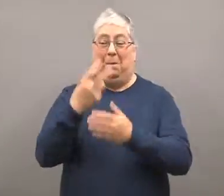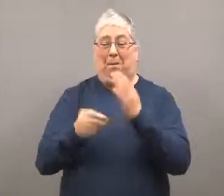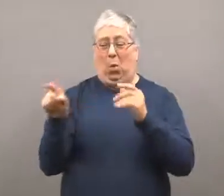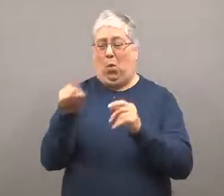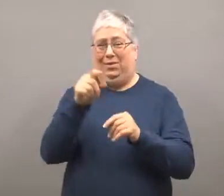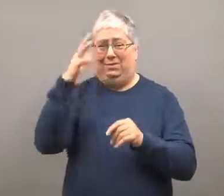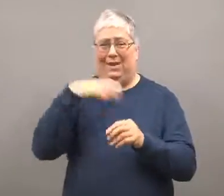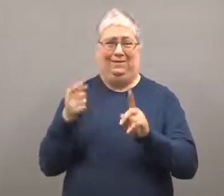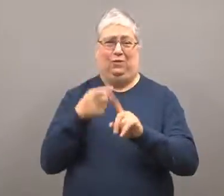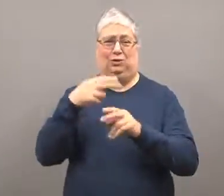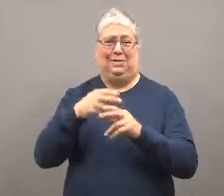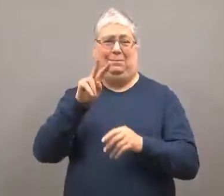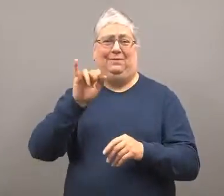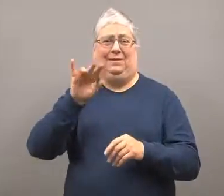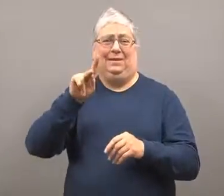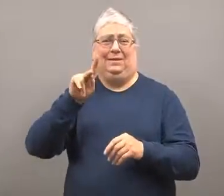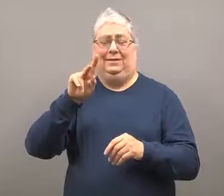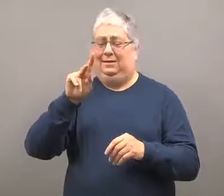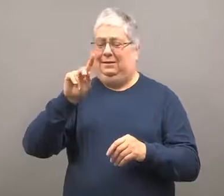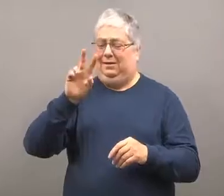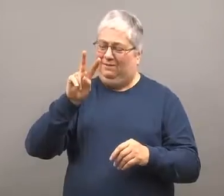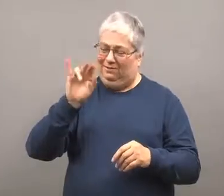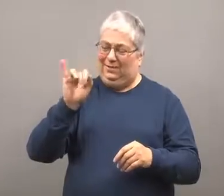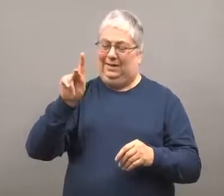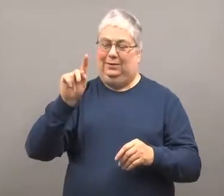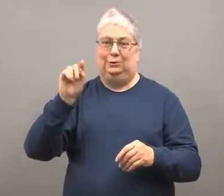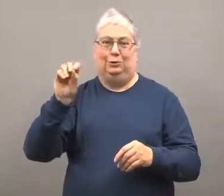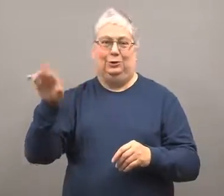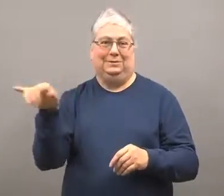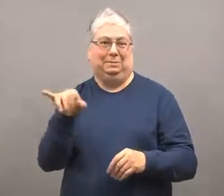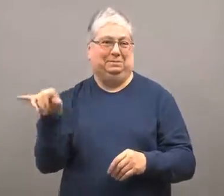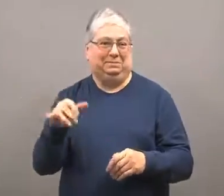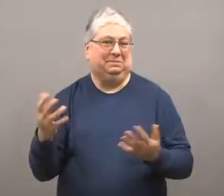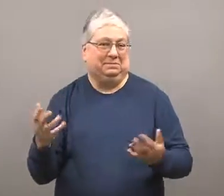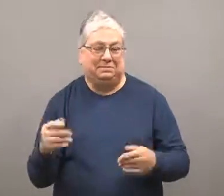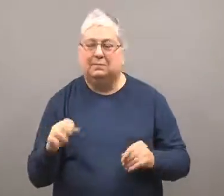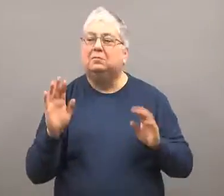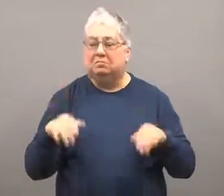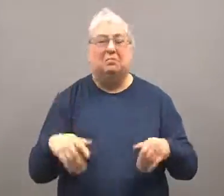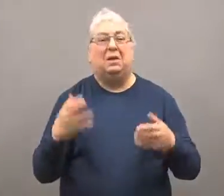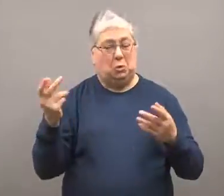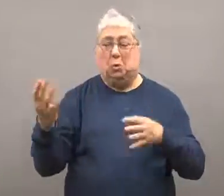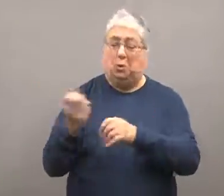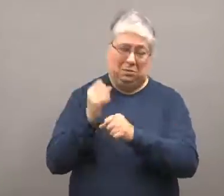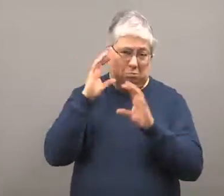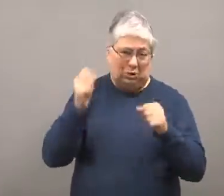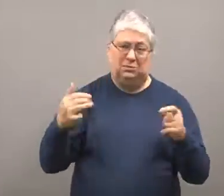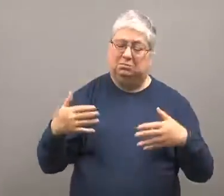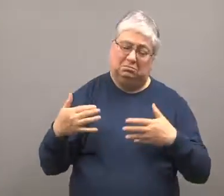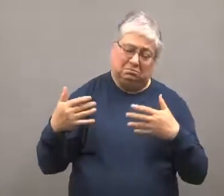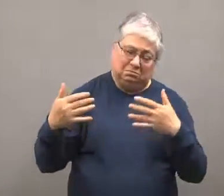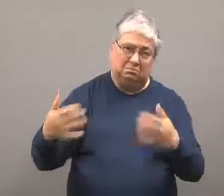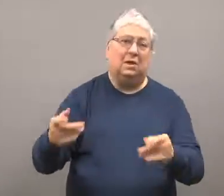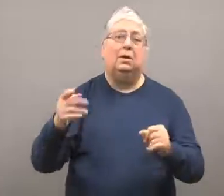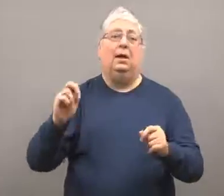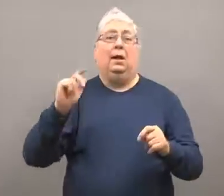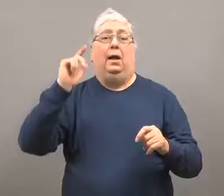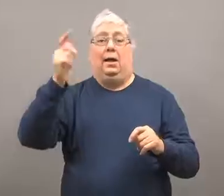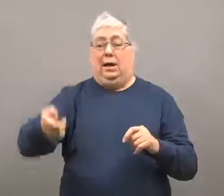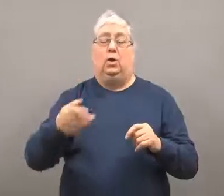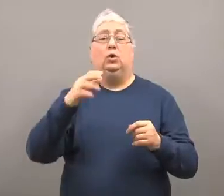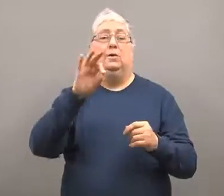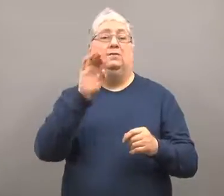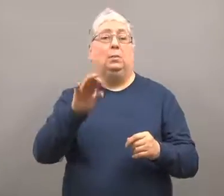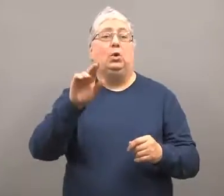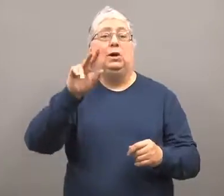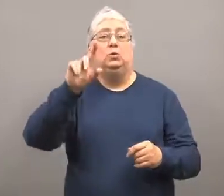Both men had the same first name, Viktor.